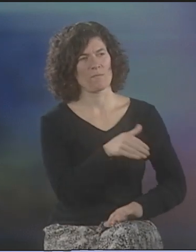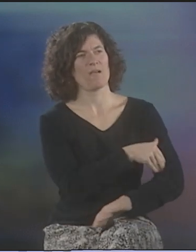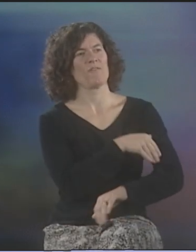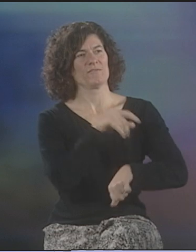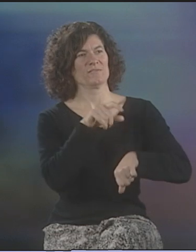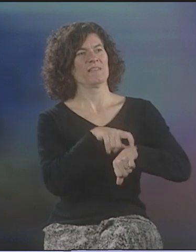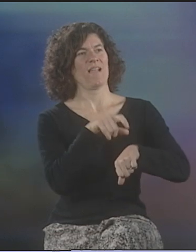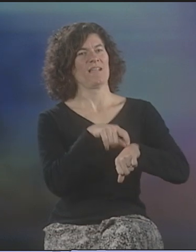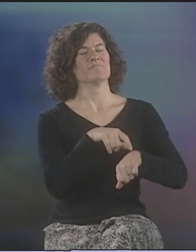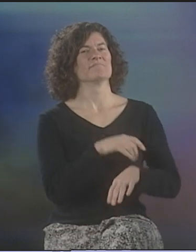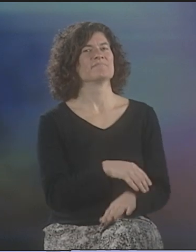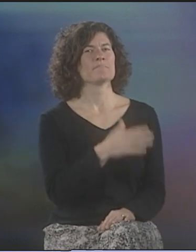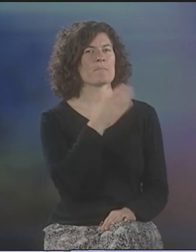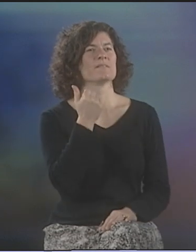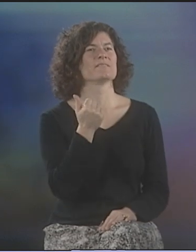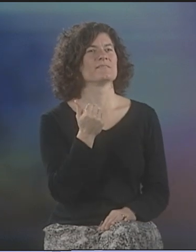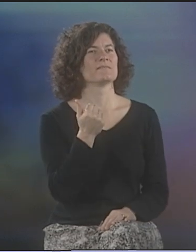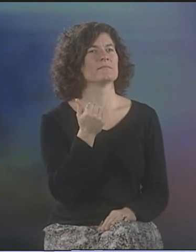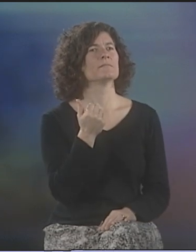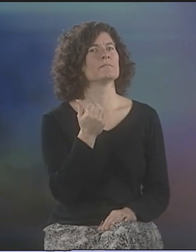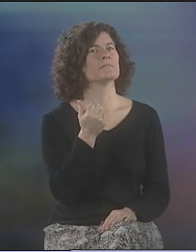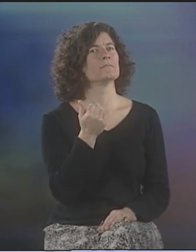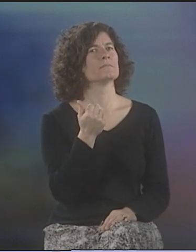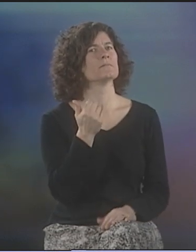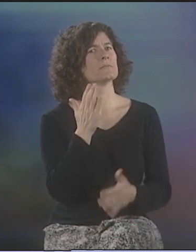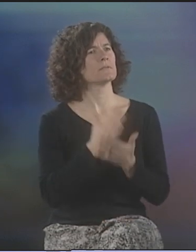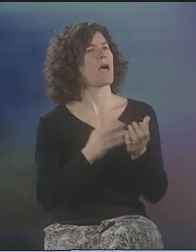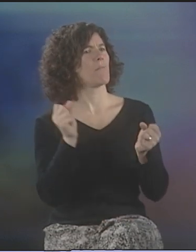VERY, VERY POWERFUL TIME.